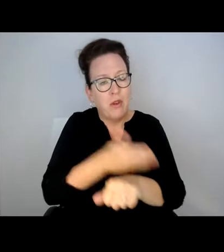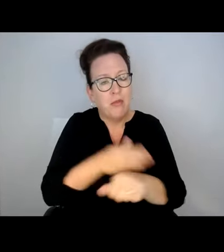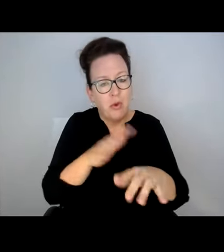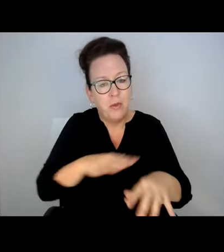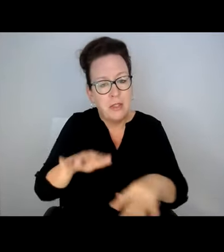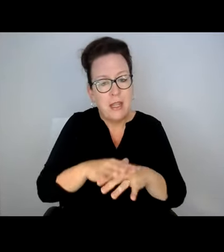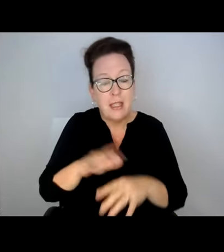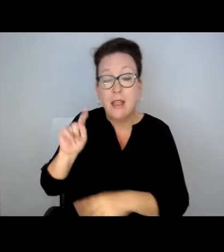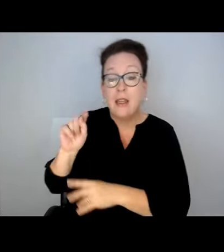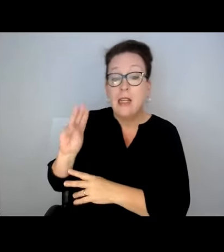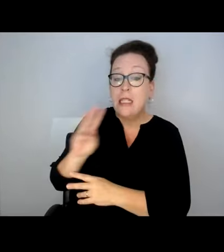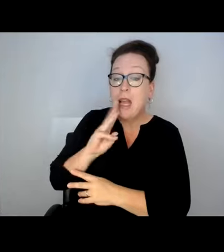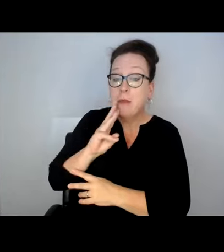AND TRYING TO IMPROVE SPACING ON BUS STOPS AS WELL.